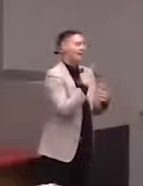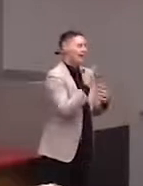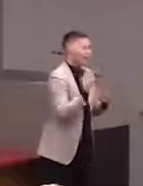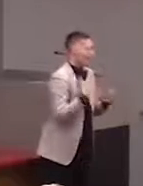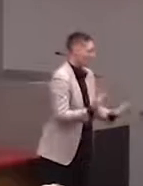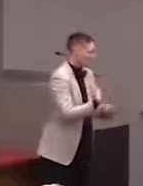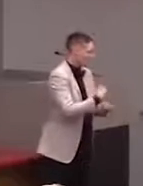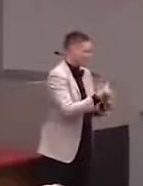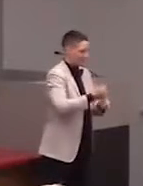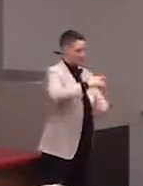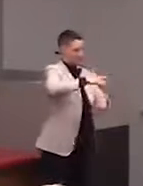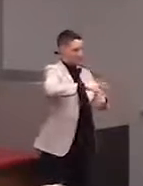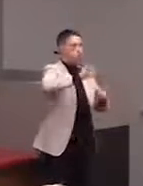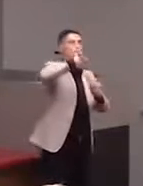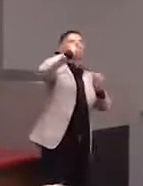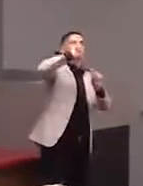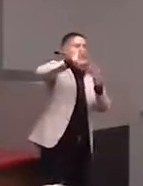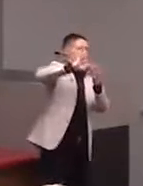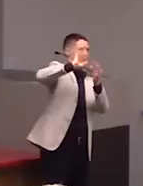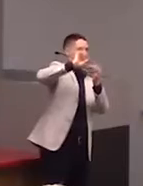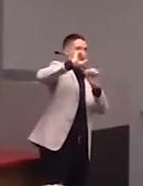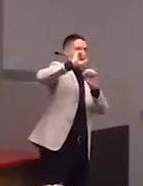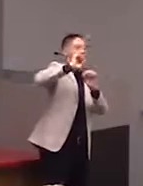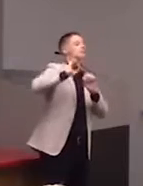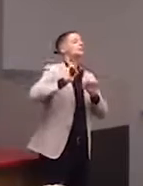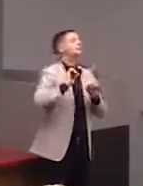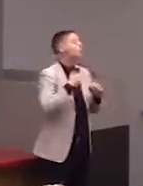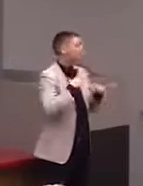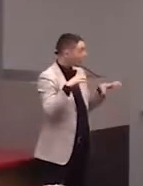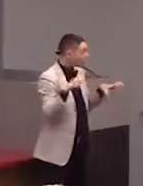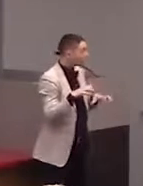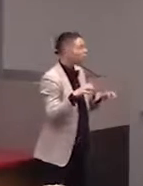So I actually do a citizen science project in my spare time